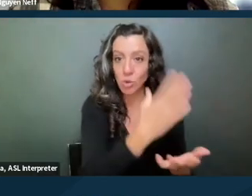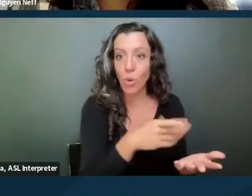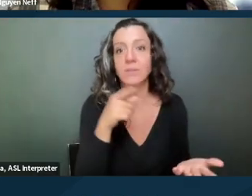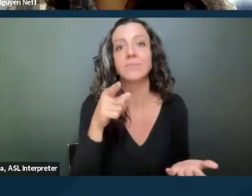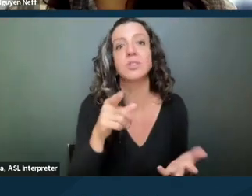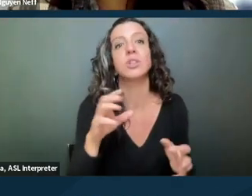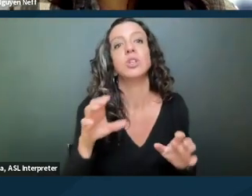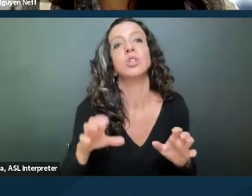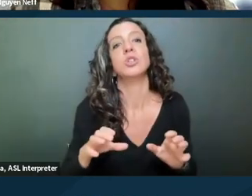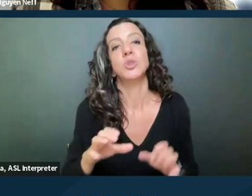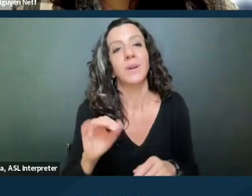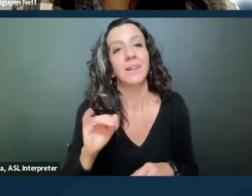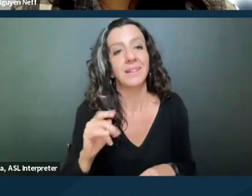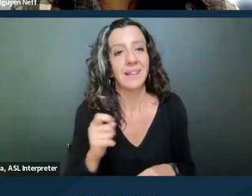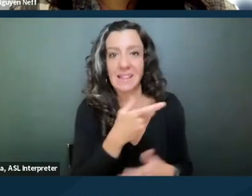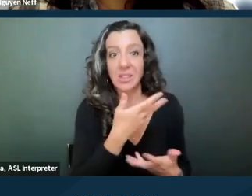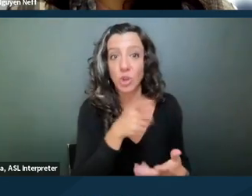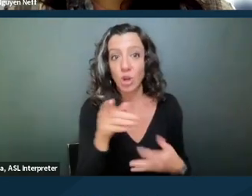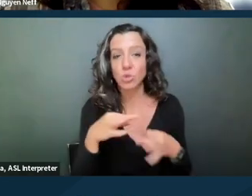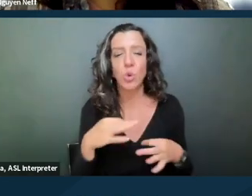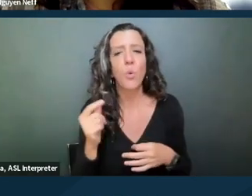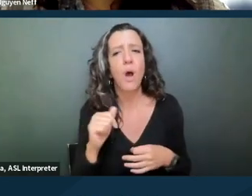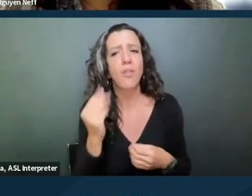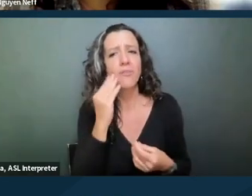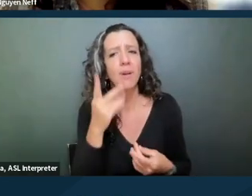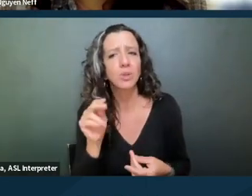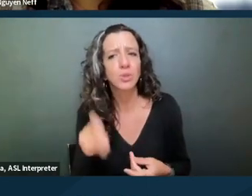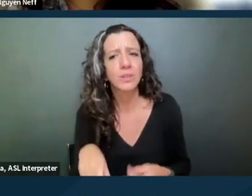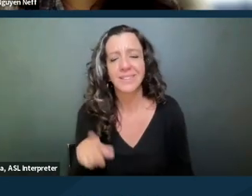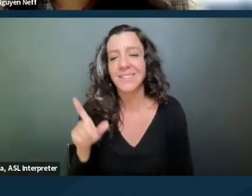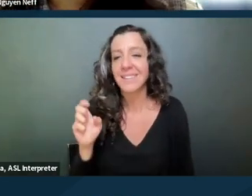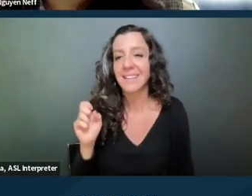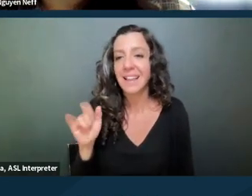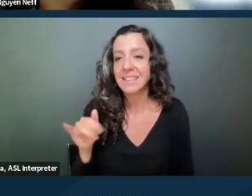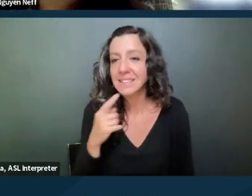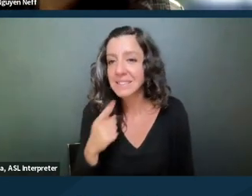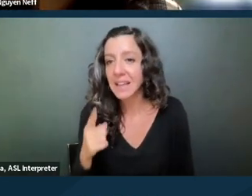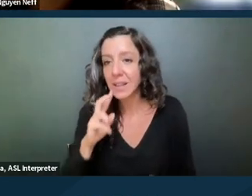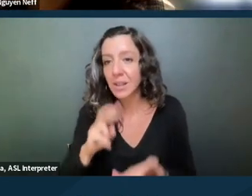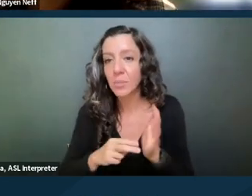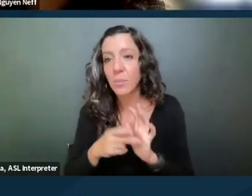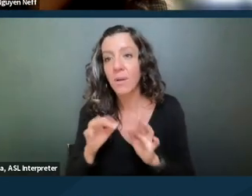what other information do you need? All right, so Leslie is saying the purpose of the friend,